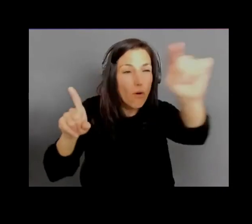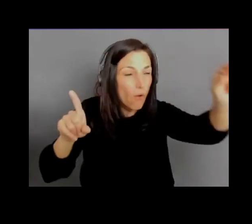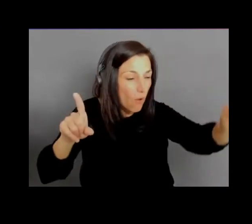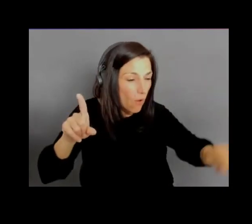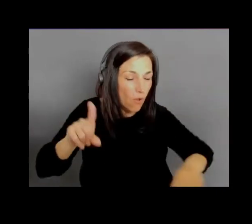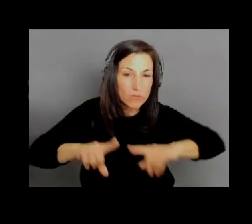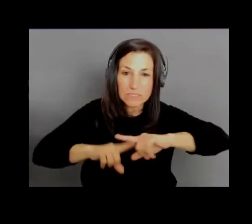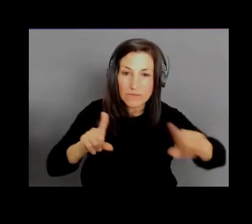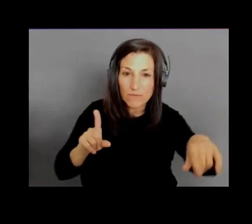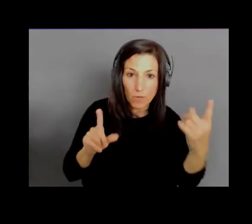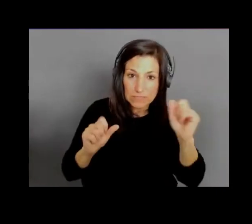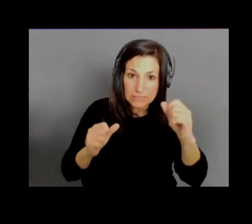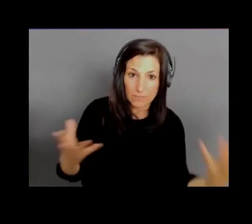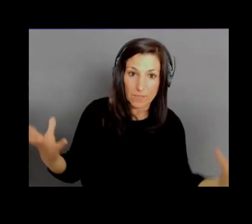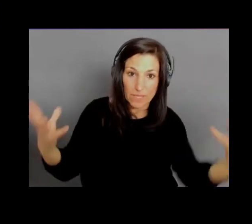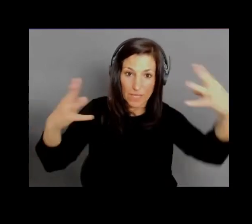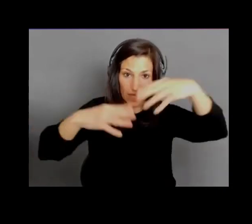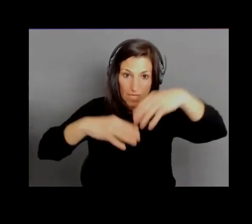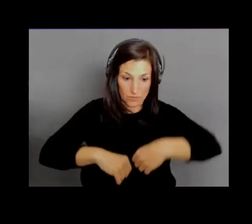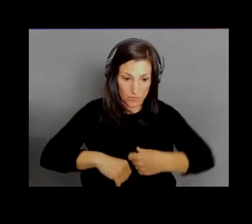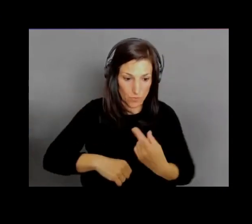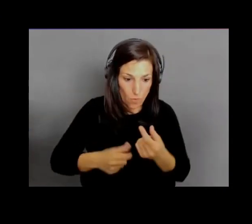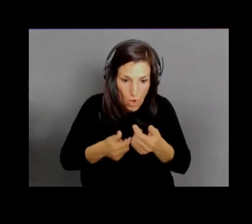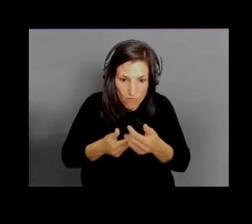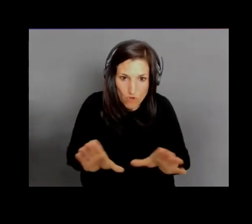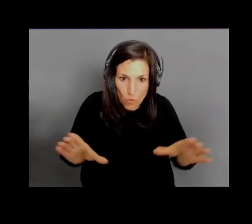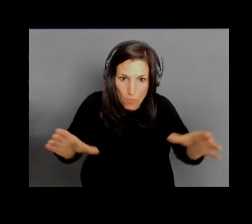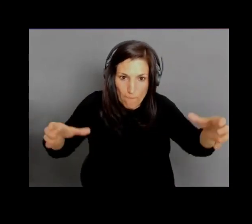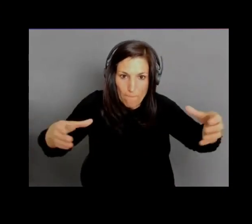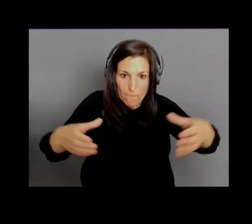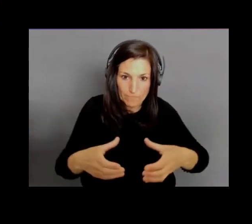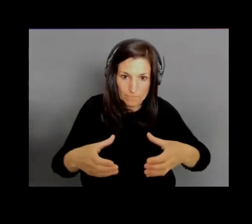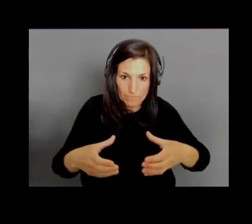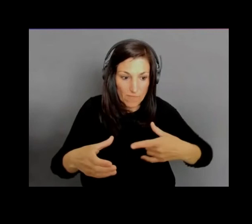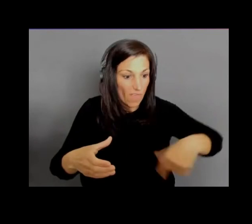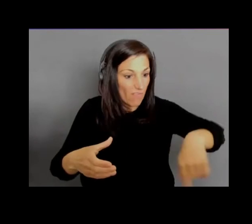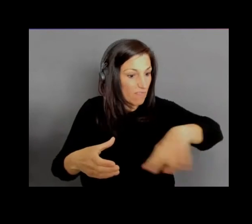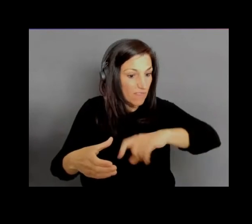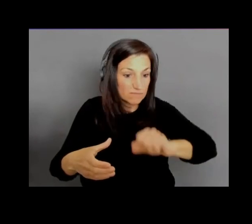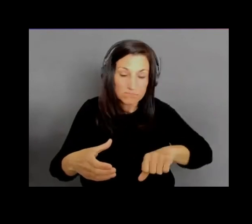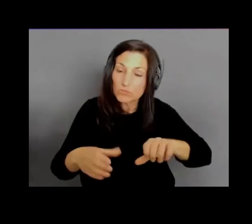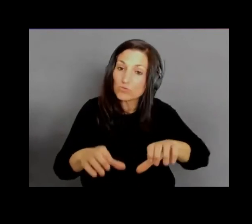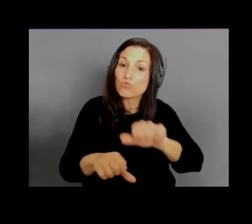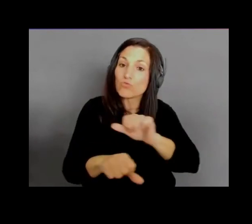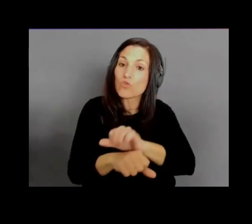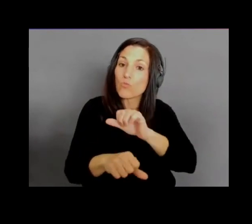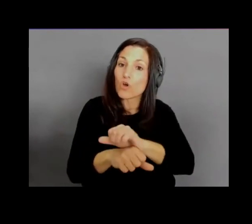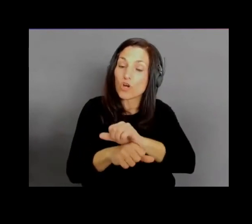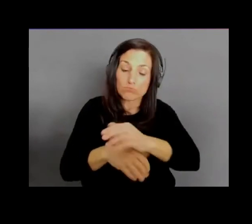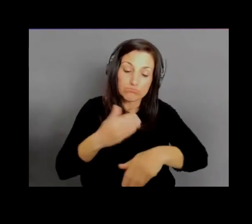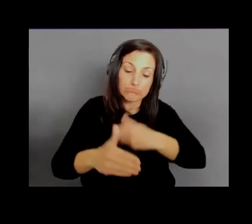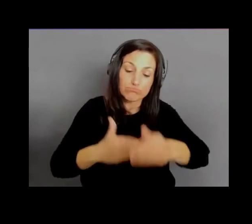and they can do their work. And when the work is done, you can destroy that room and it's just gone.